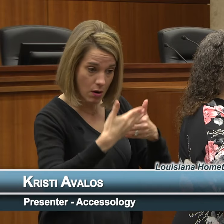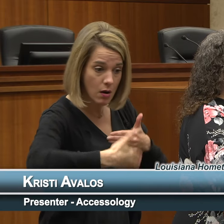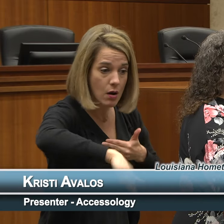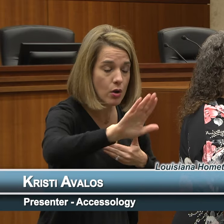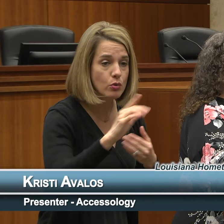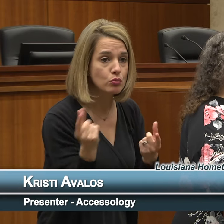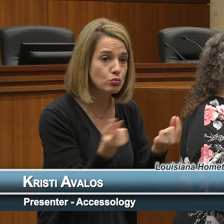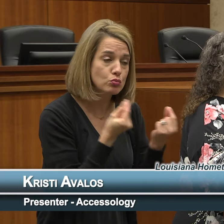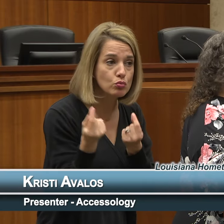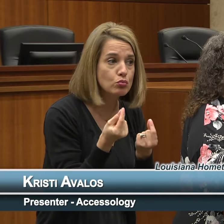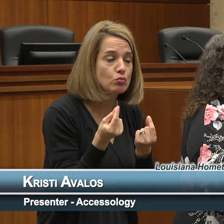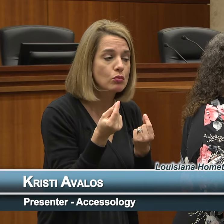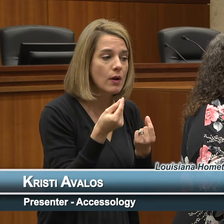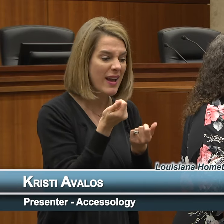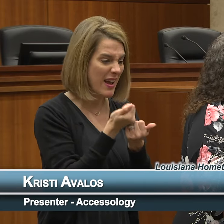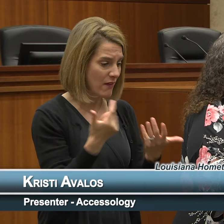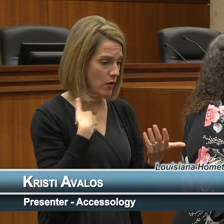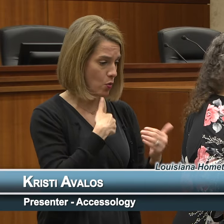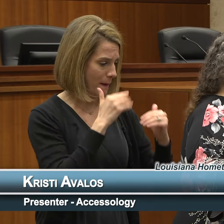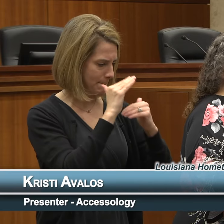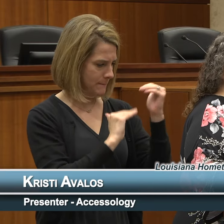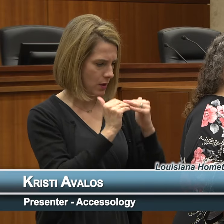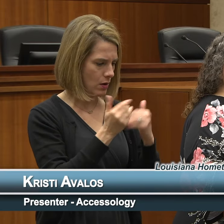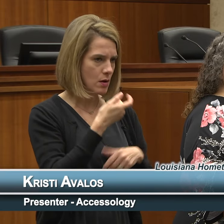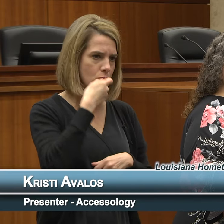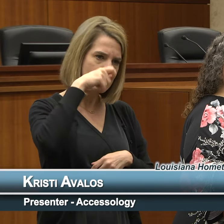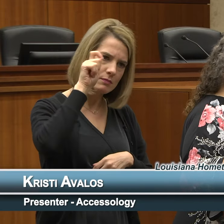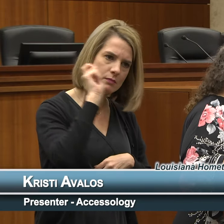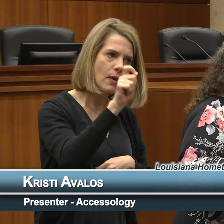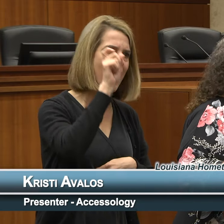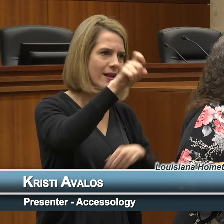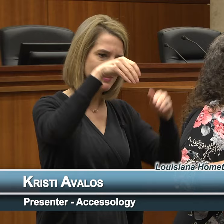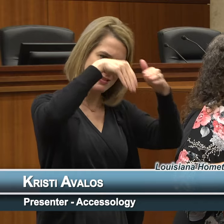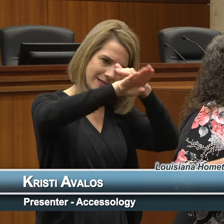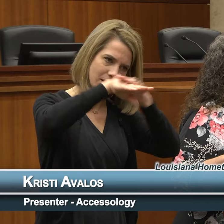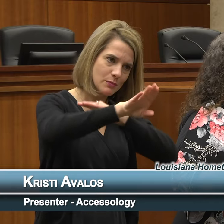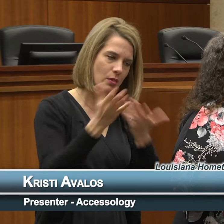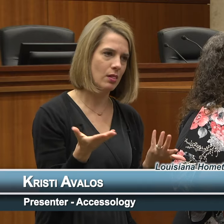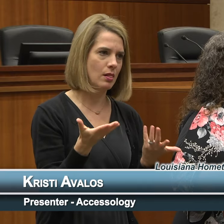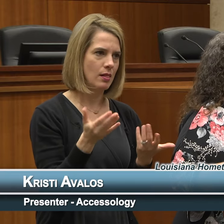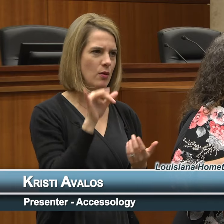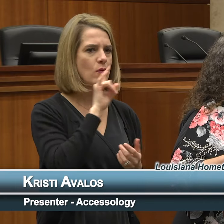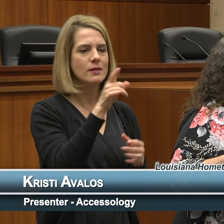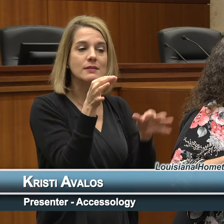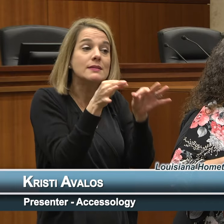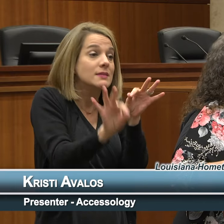everything that we build needs to be for everybody and that's the simple